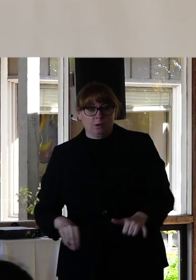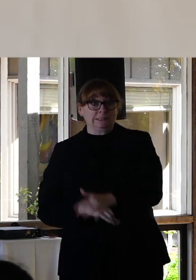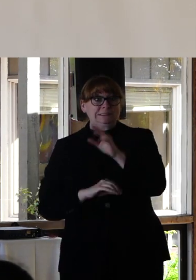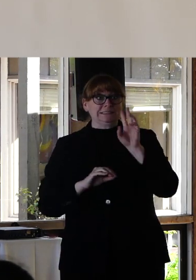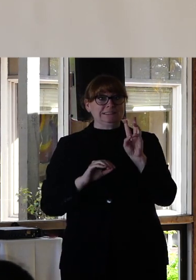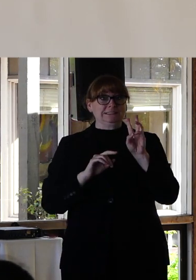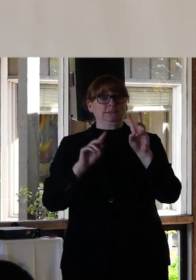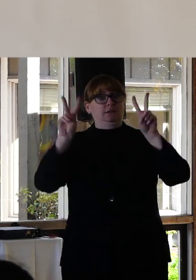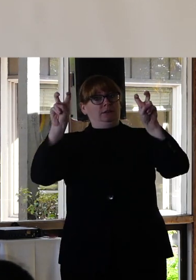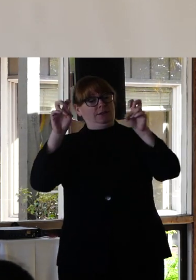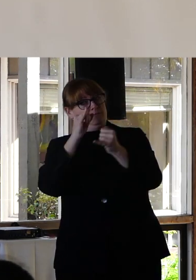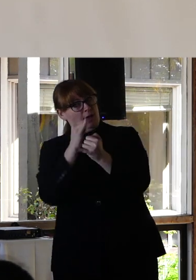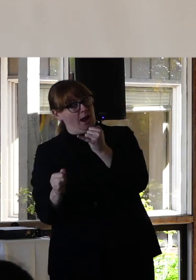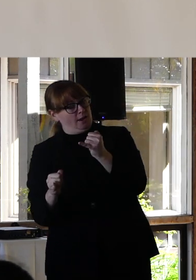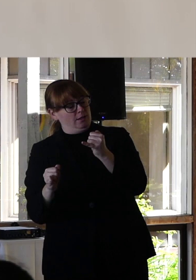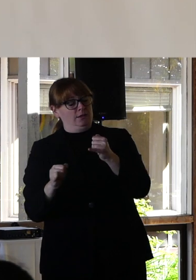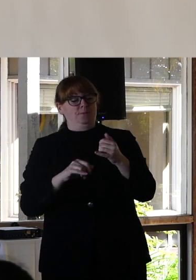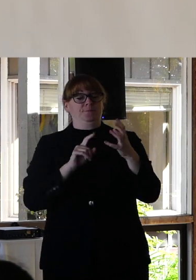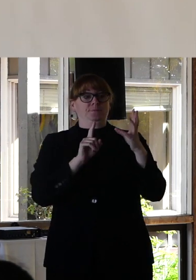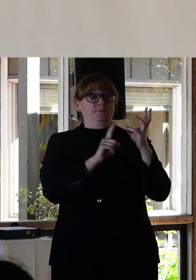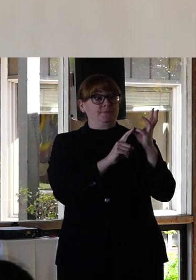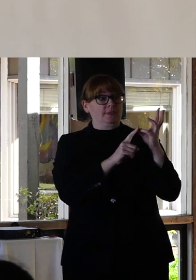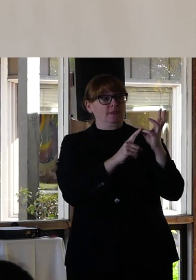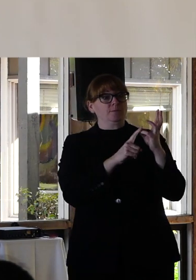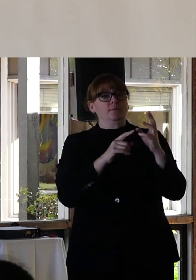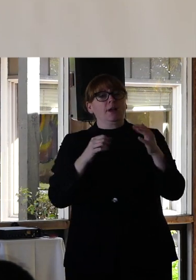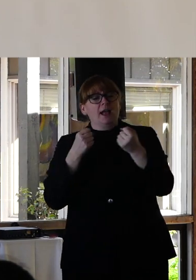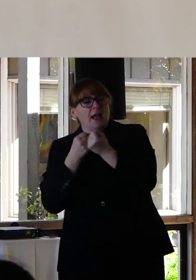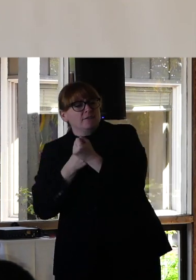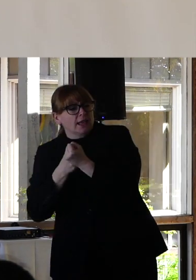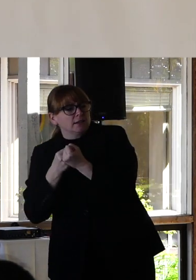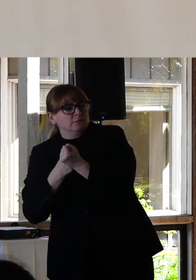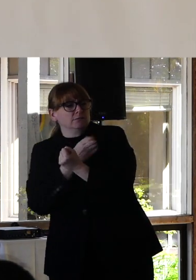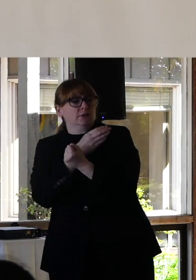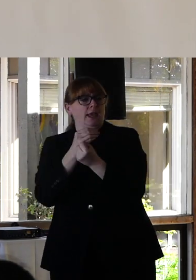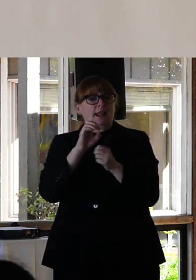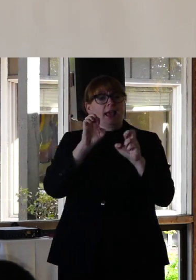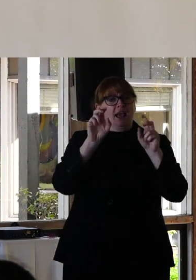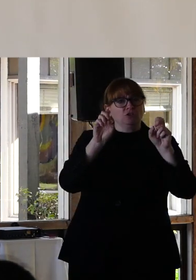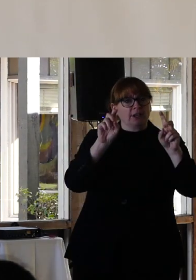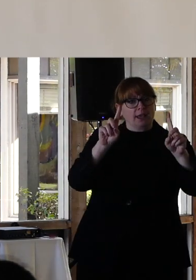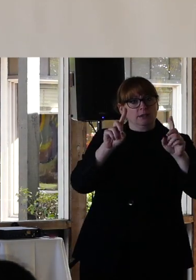stage is advocating and educating on behalf of oppressed groups. I urge